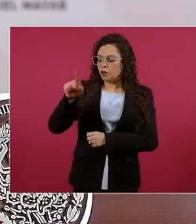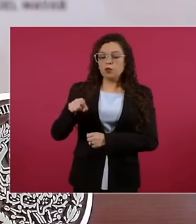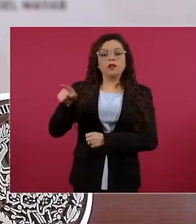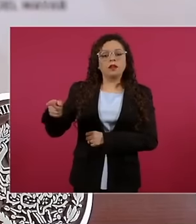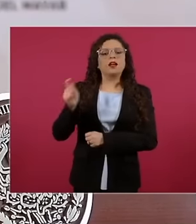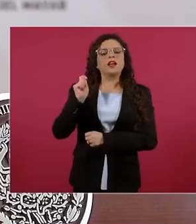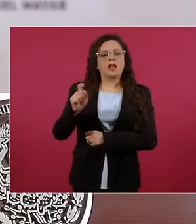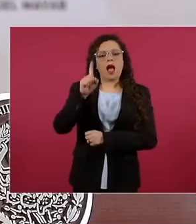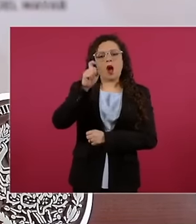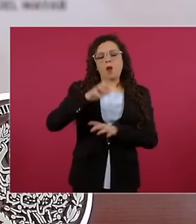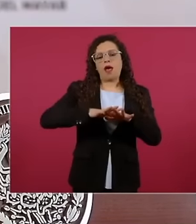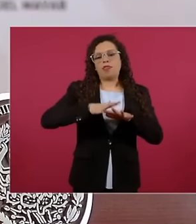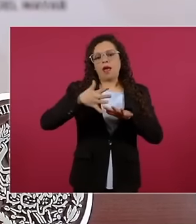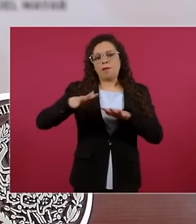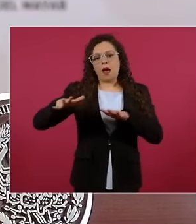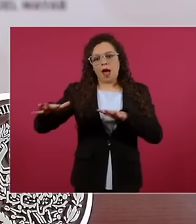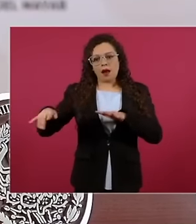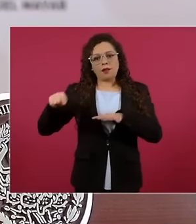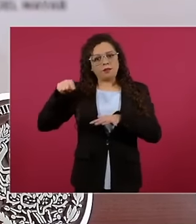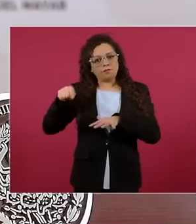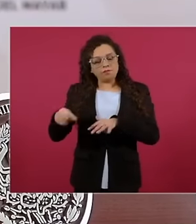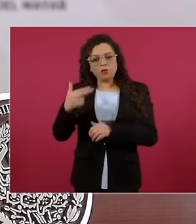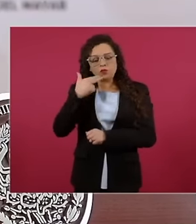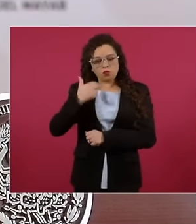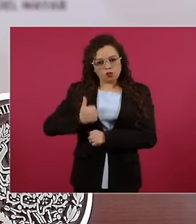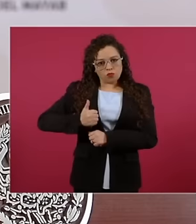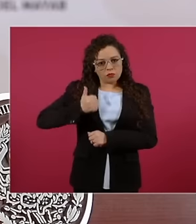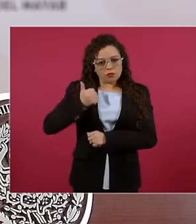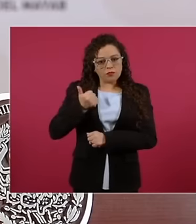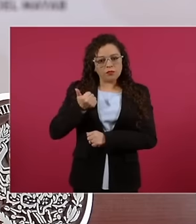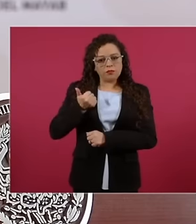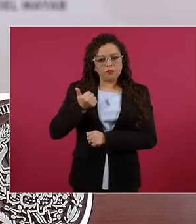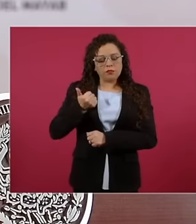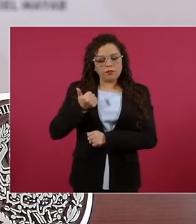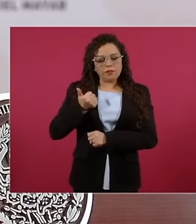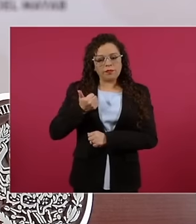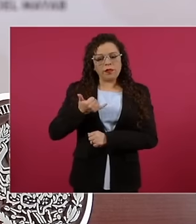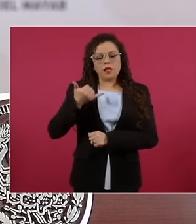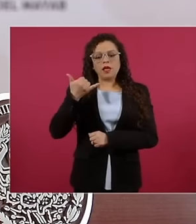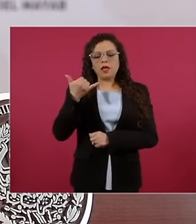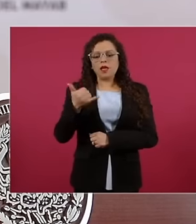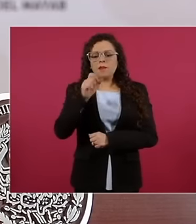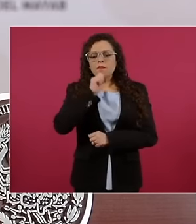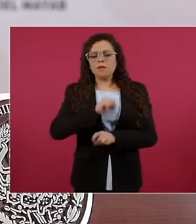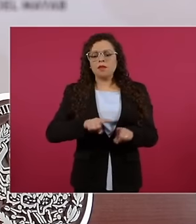in the brine to avoid contamination, it is going to be seeking a rapprochement with the